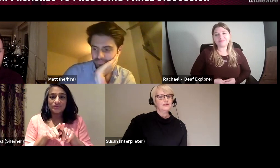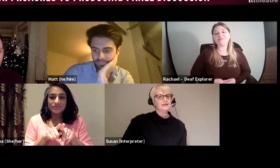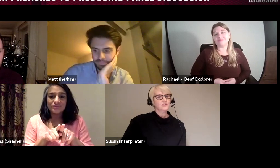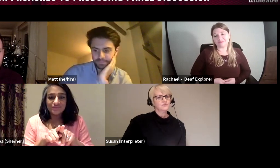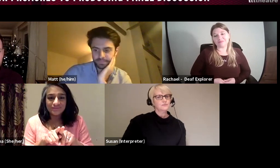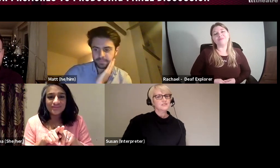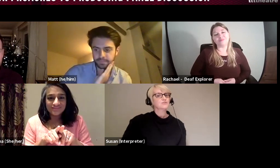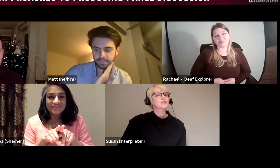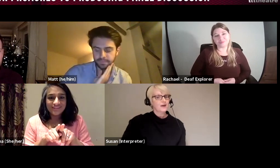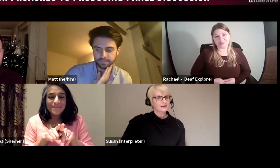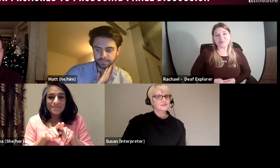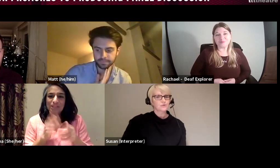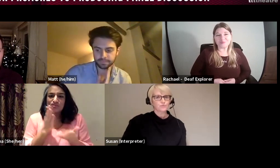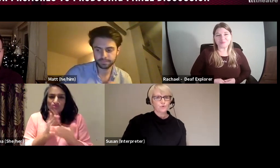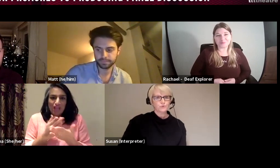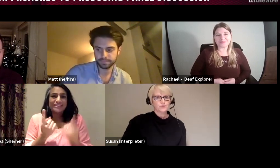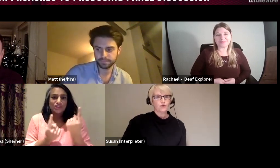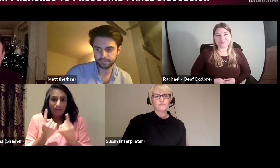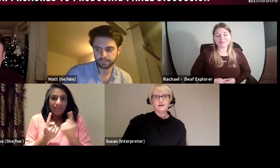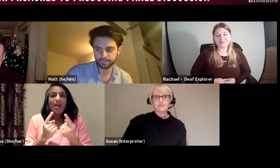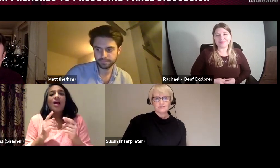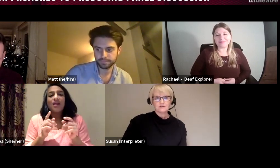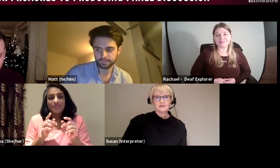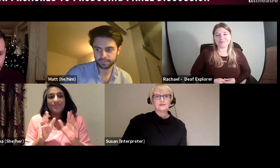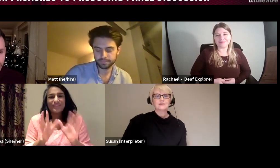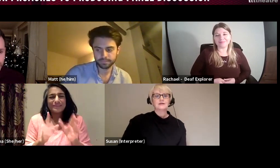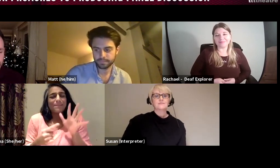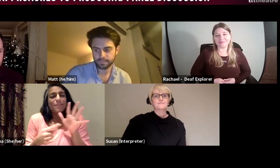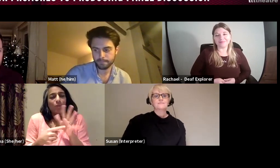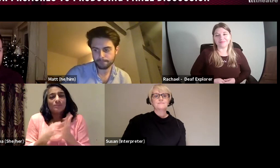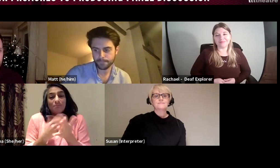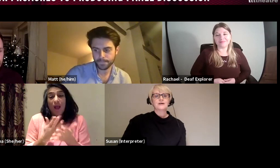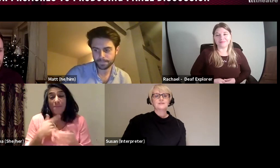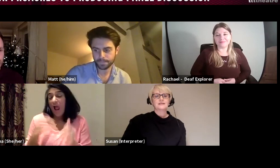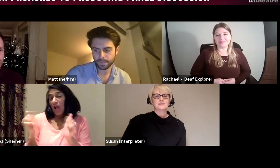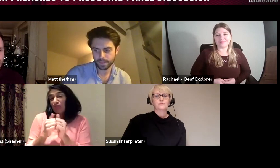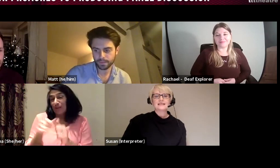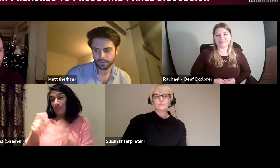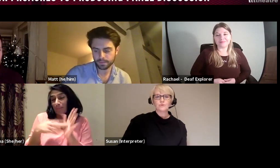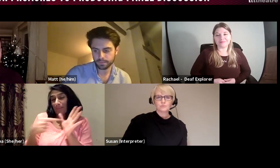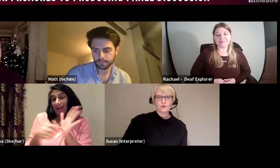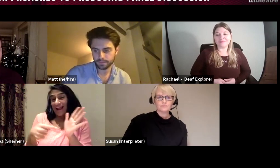each of them needs to respect those roles of the other. I think that's a really important part, but